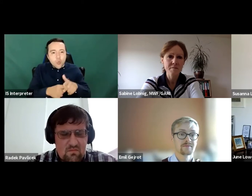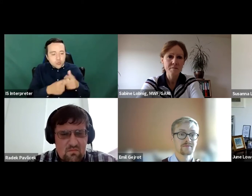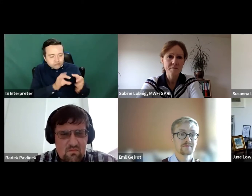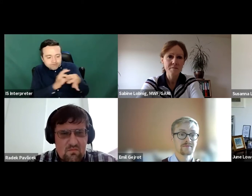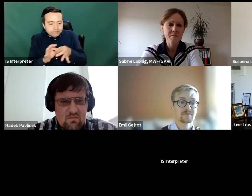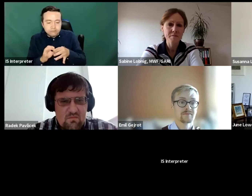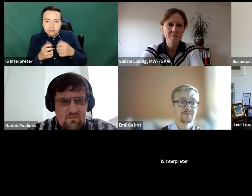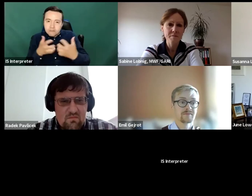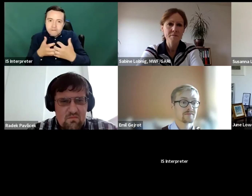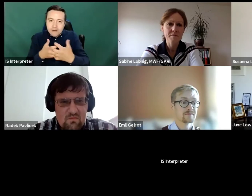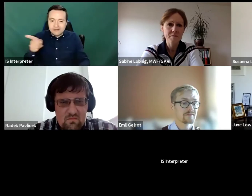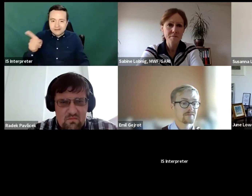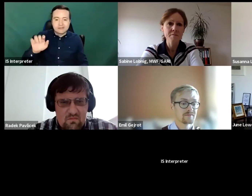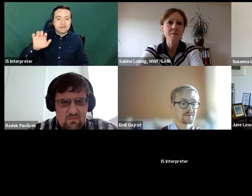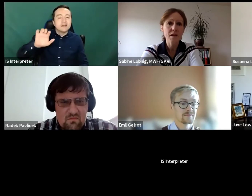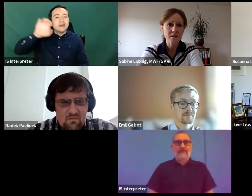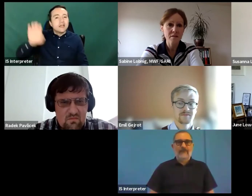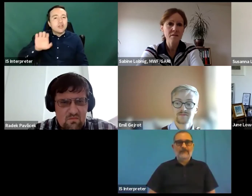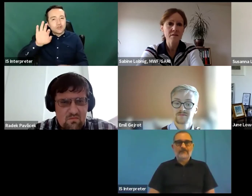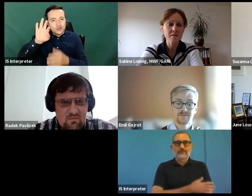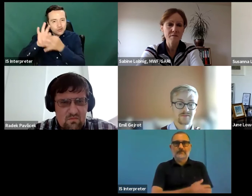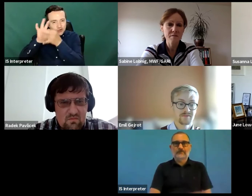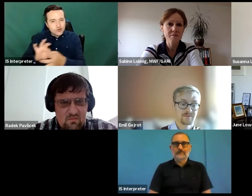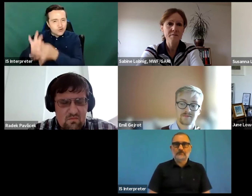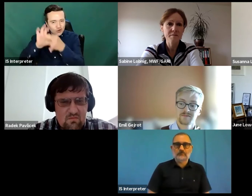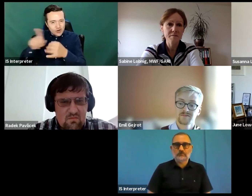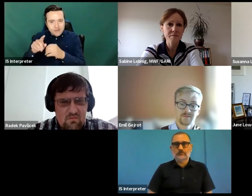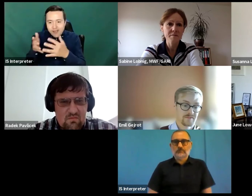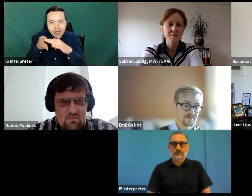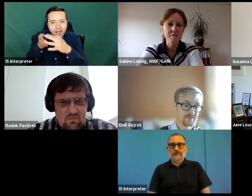European Accessibility Act when that comes into practical effect in you know, truth will